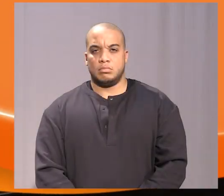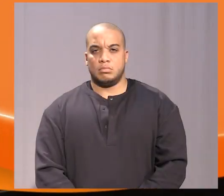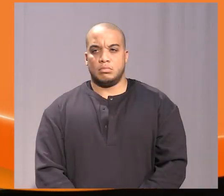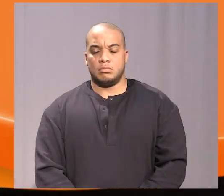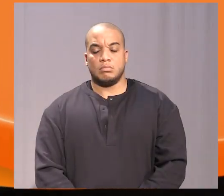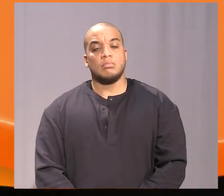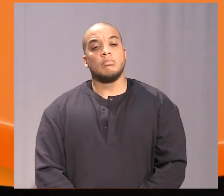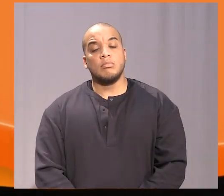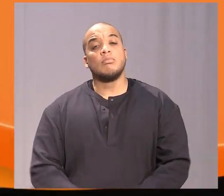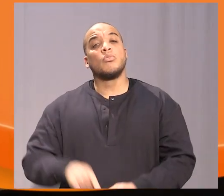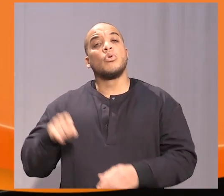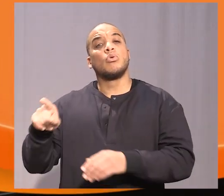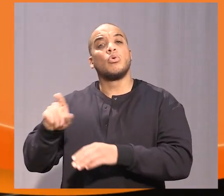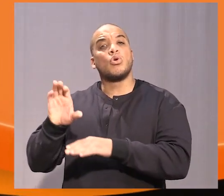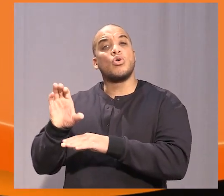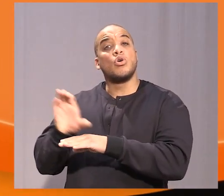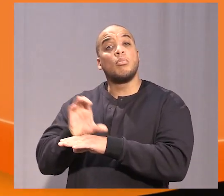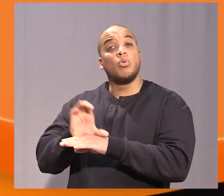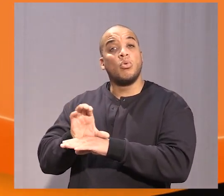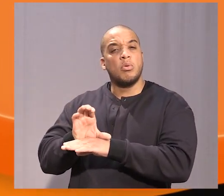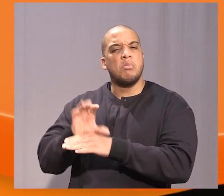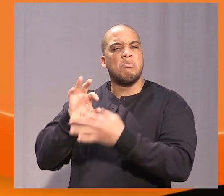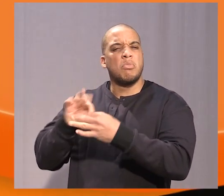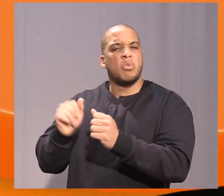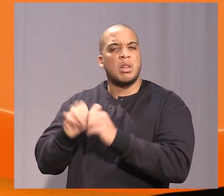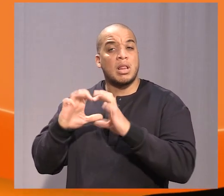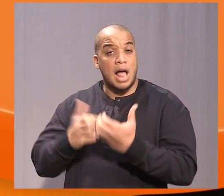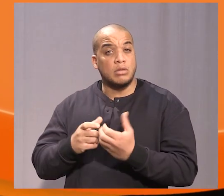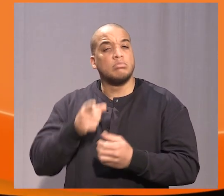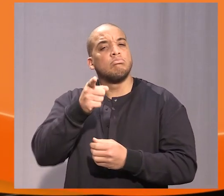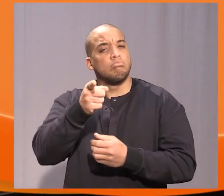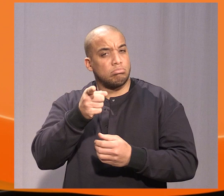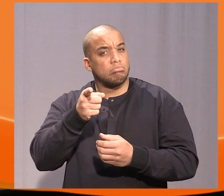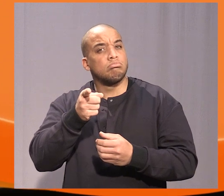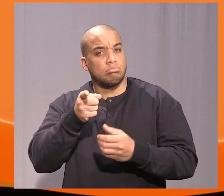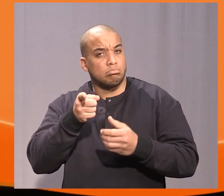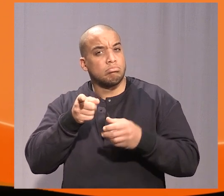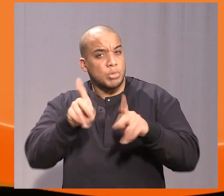Computer for Class. You are allowed to use your computer in class